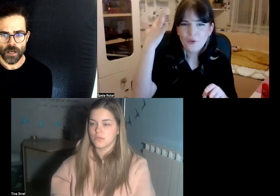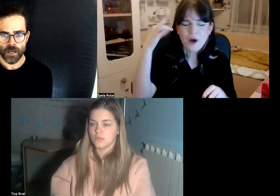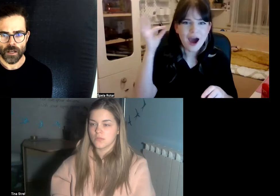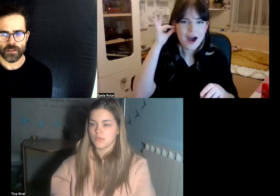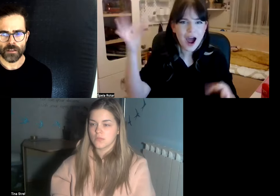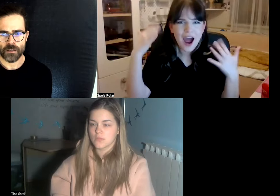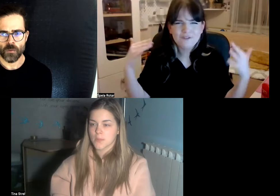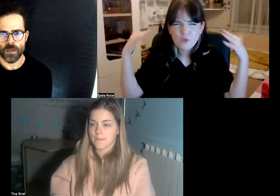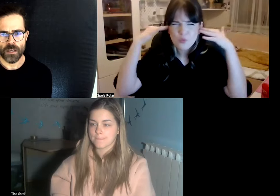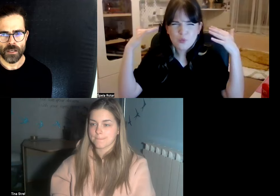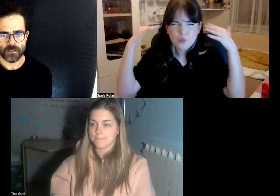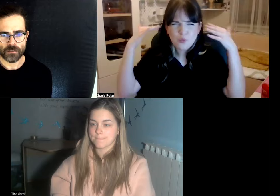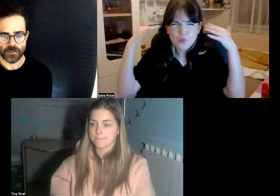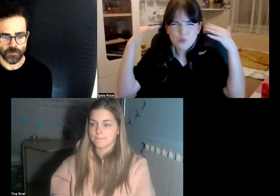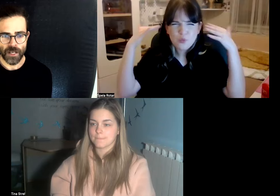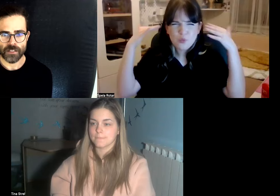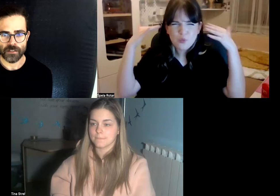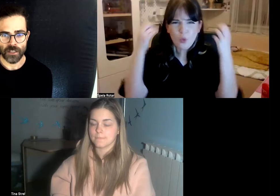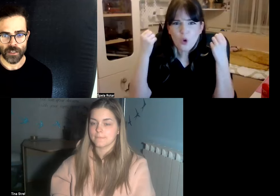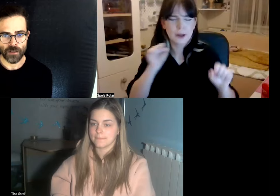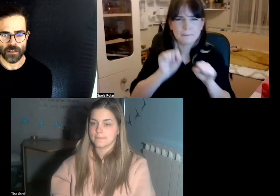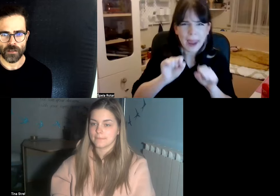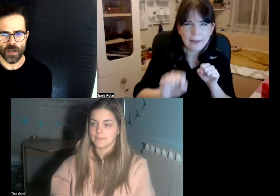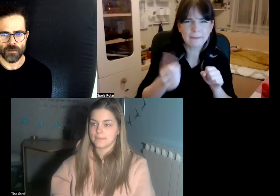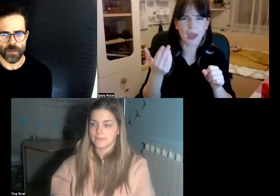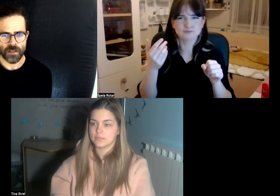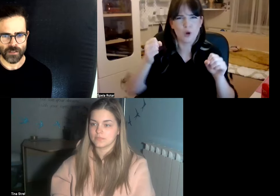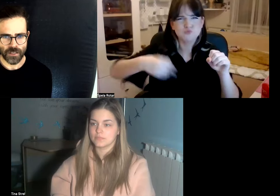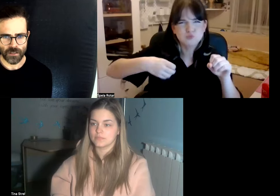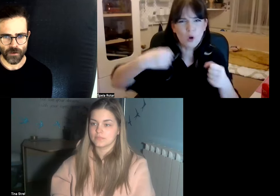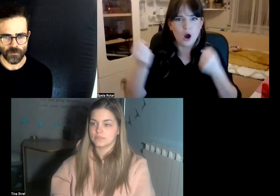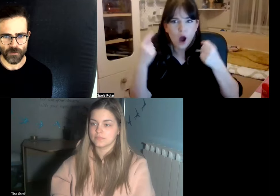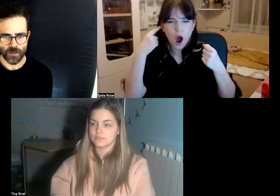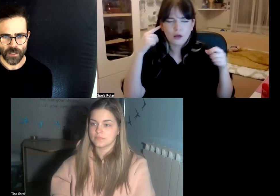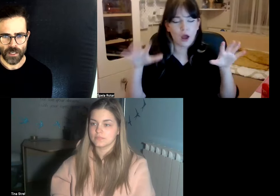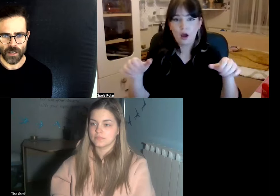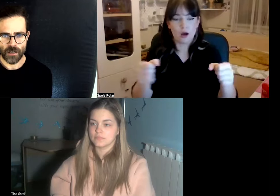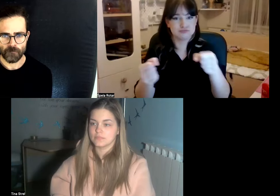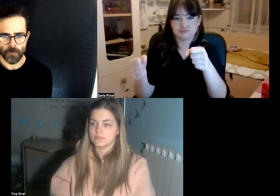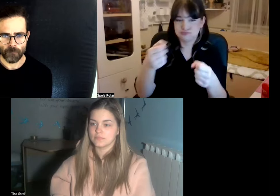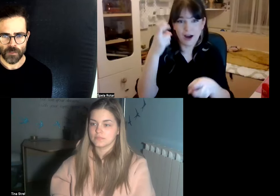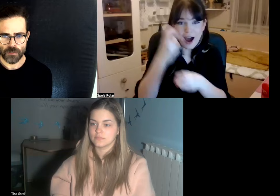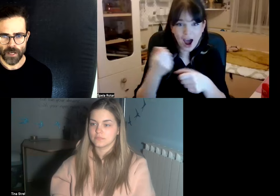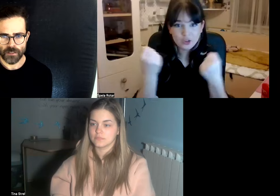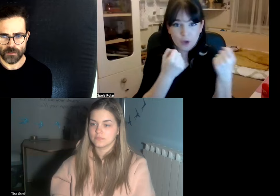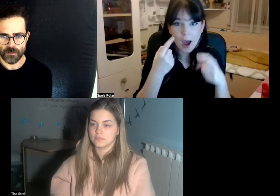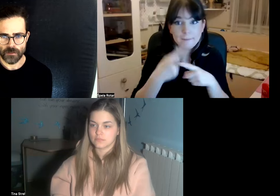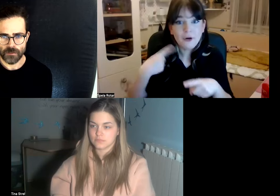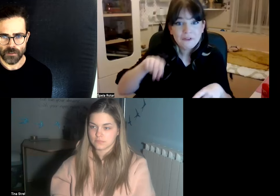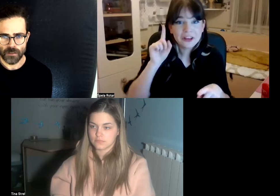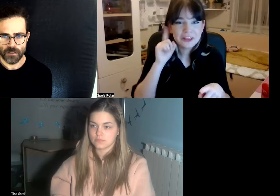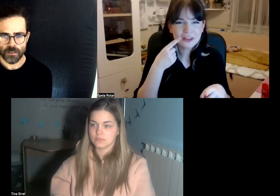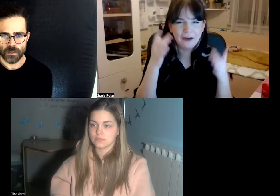and I think we spell us continuing I think we have a better understanding of spatial